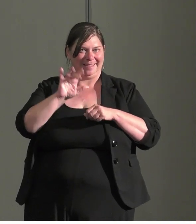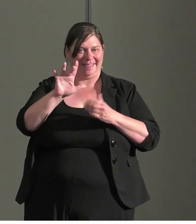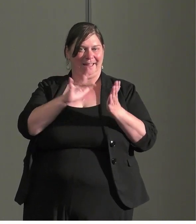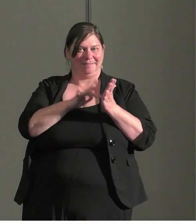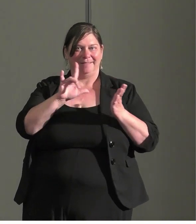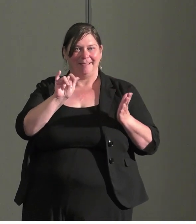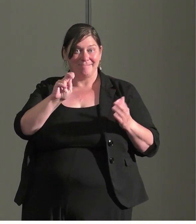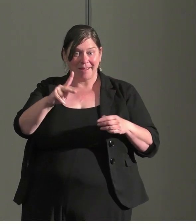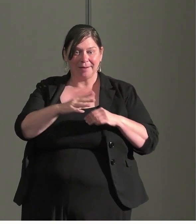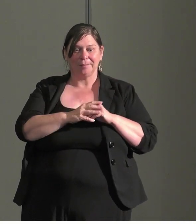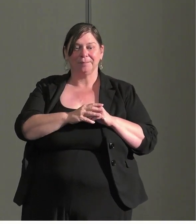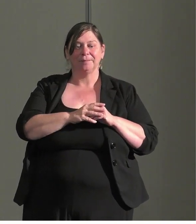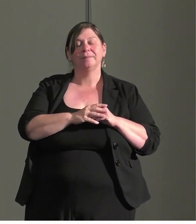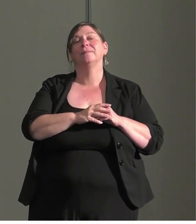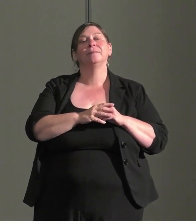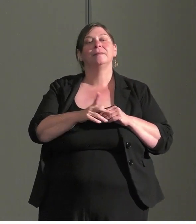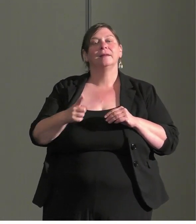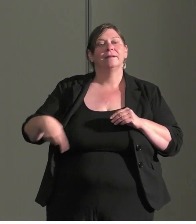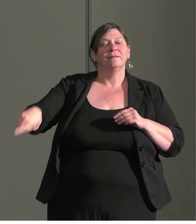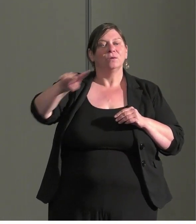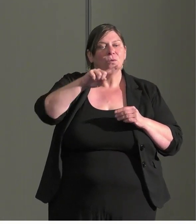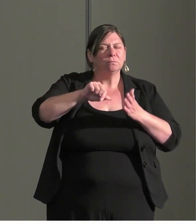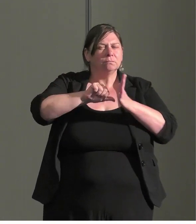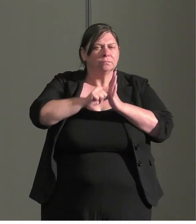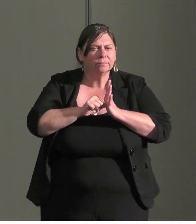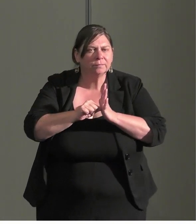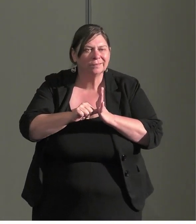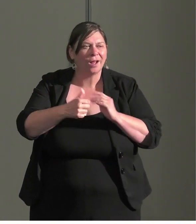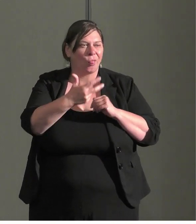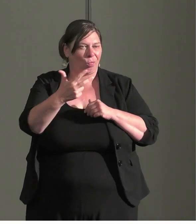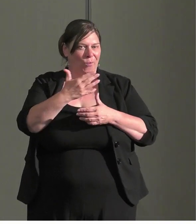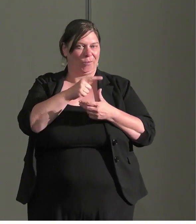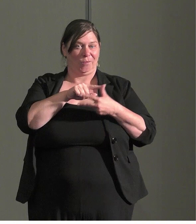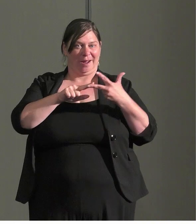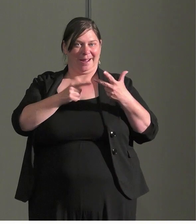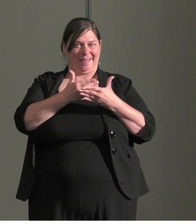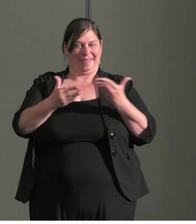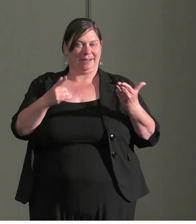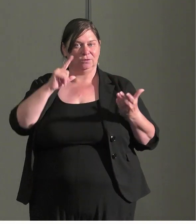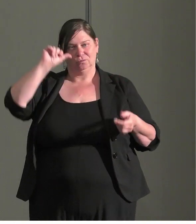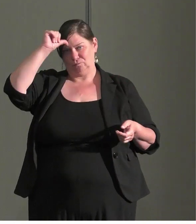There is three things you take away from the conversation today, the first is that we need to